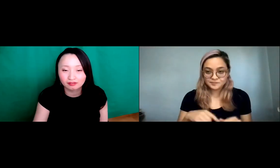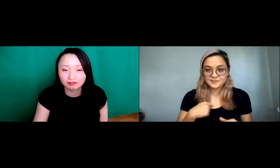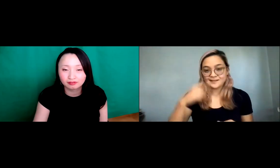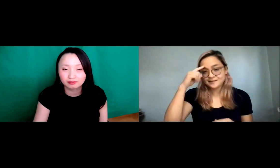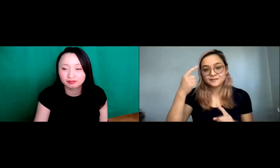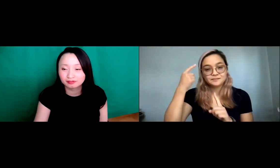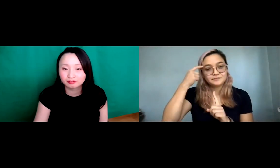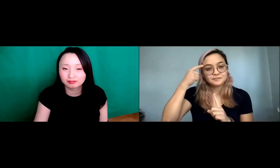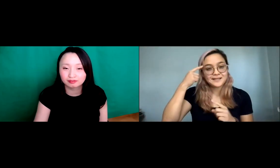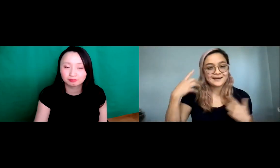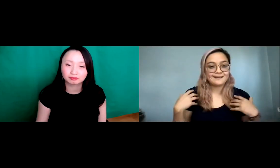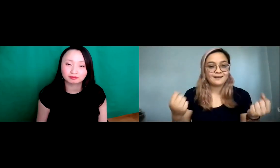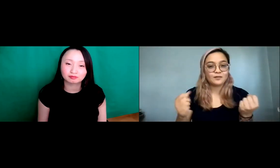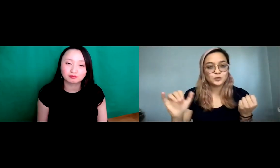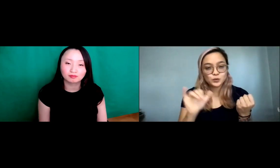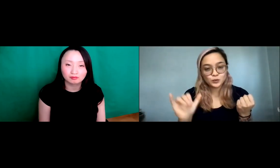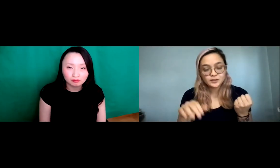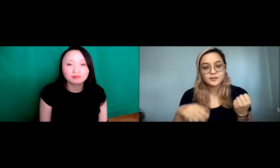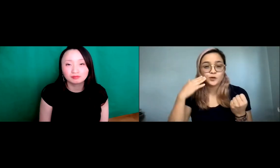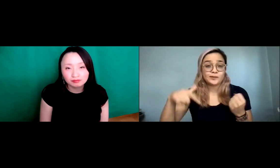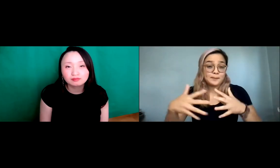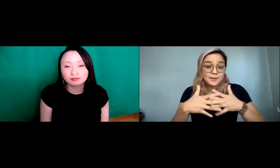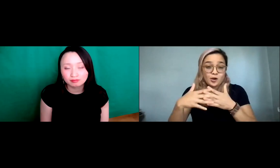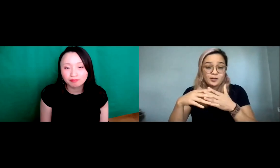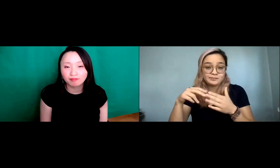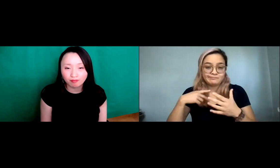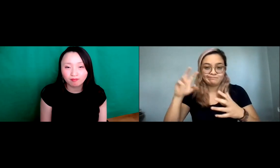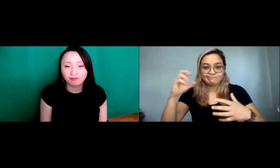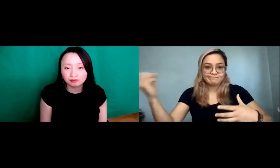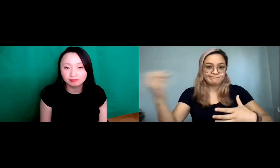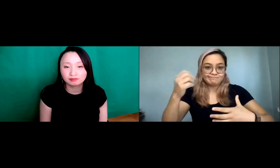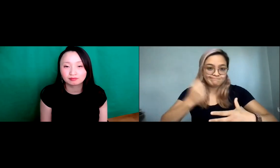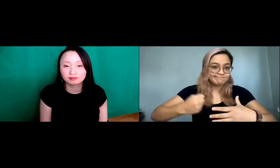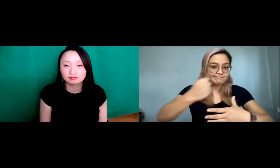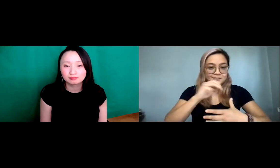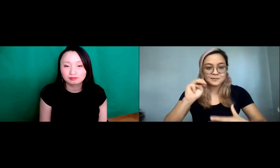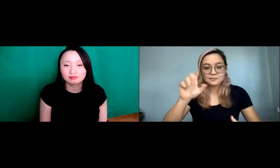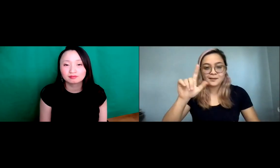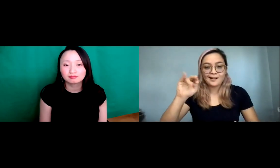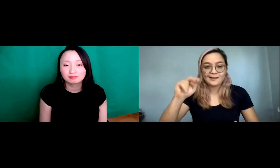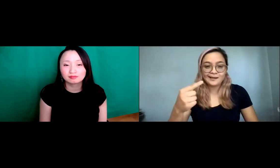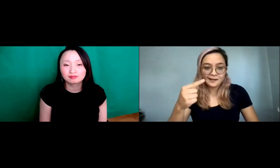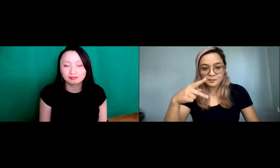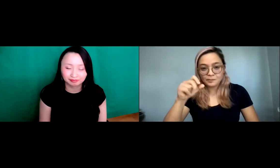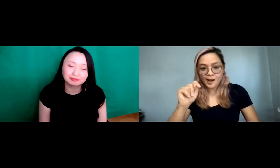Okay, so I think you know it's part of the answer to mental health as well you know we're